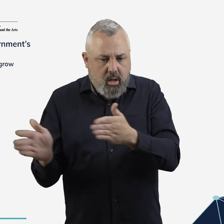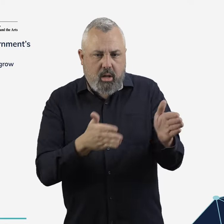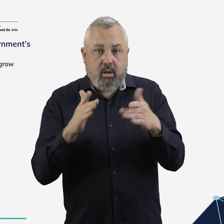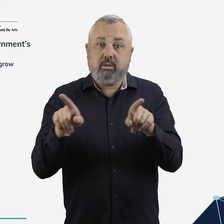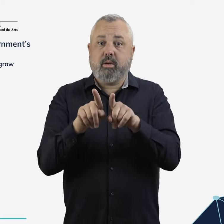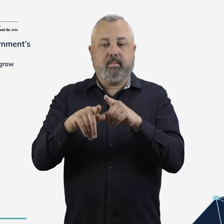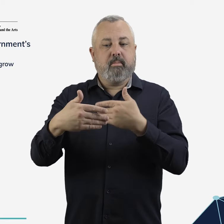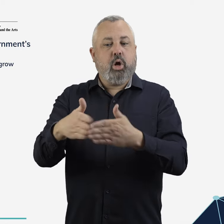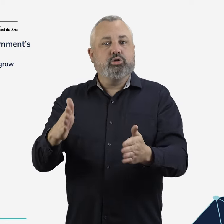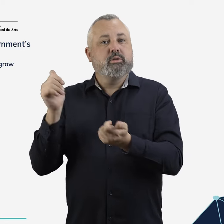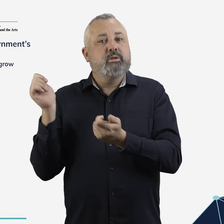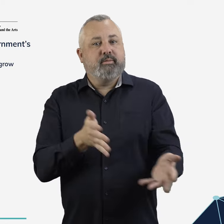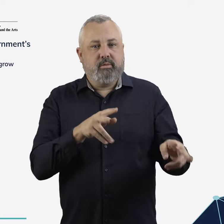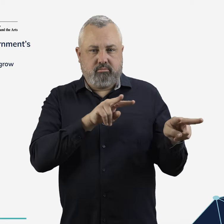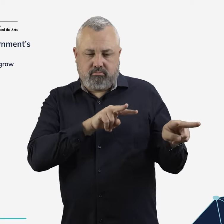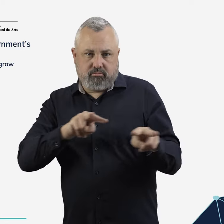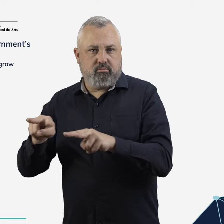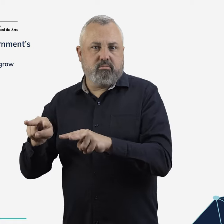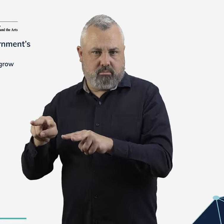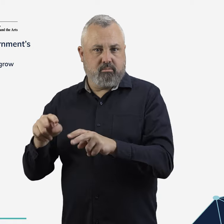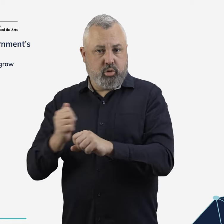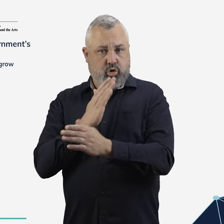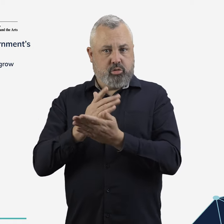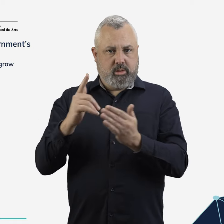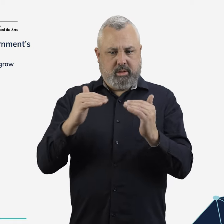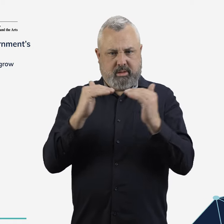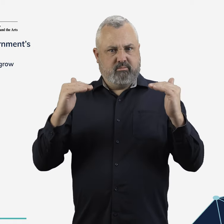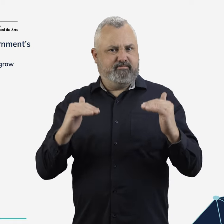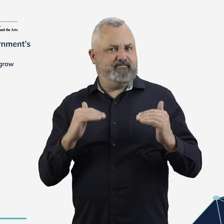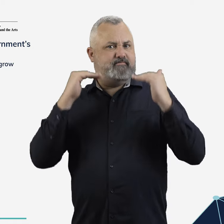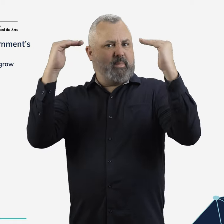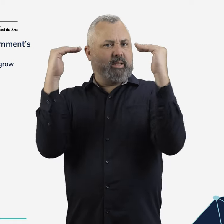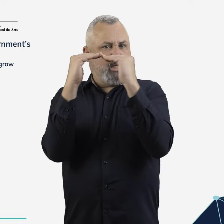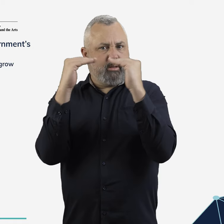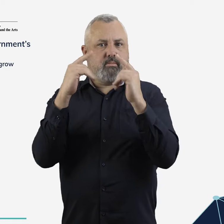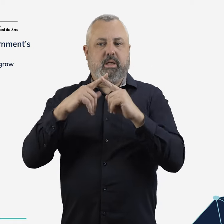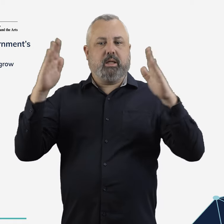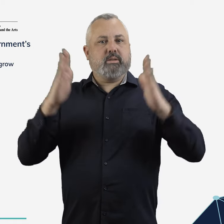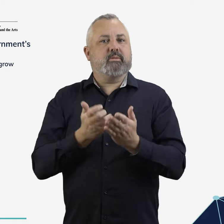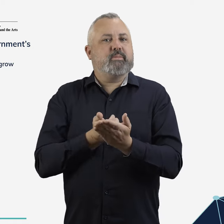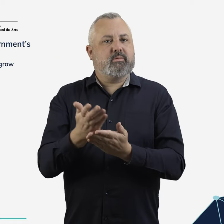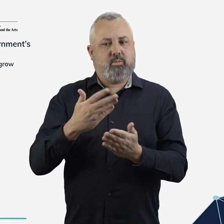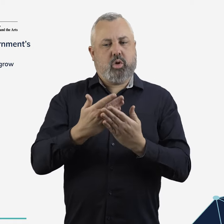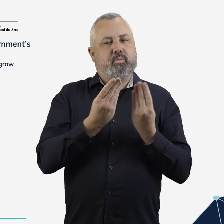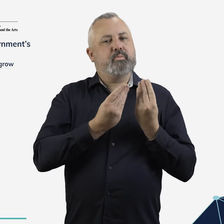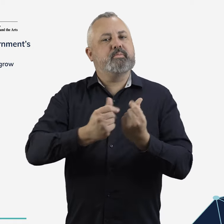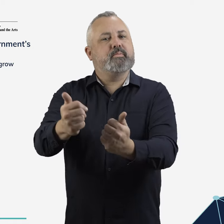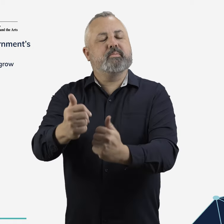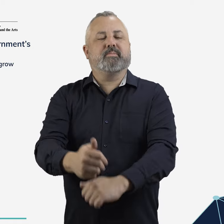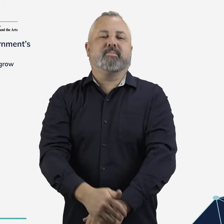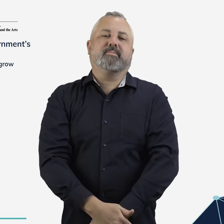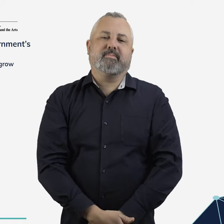cargo at the international border to reduce cost and delays and improve productivity.